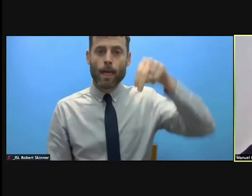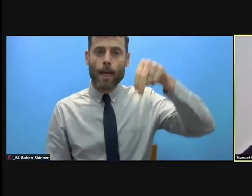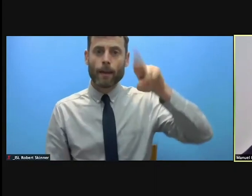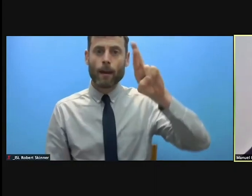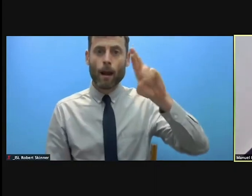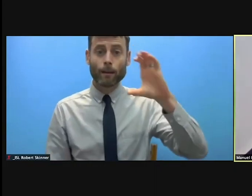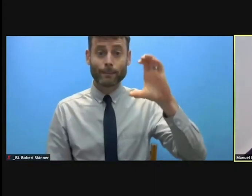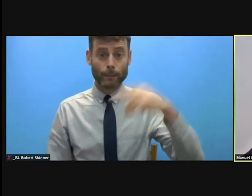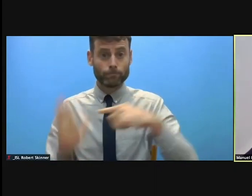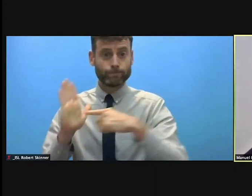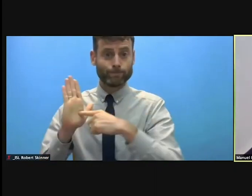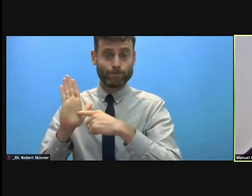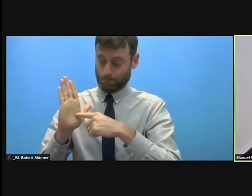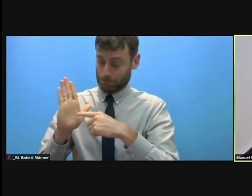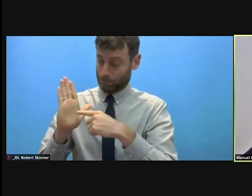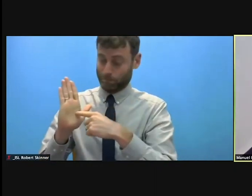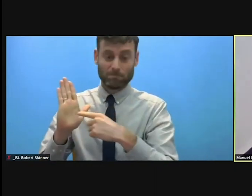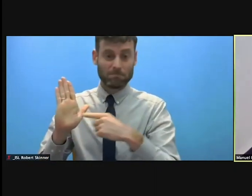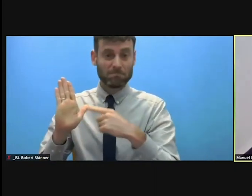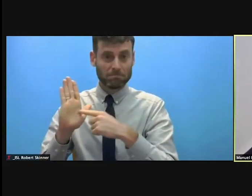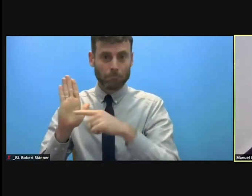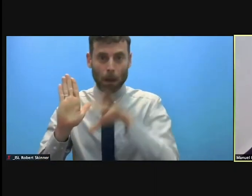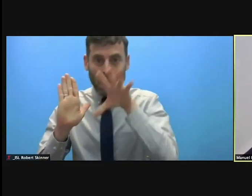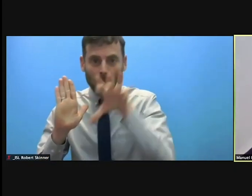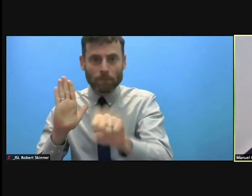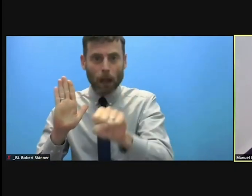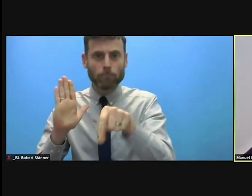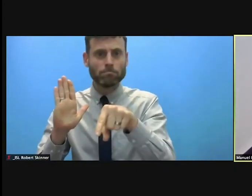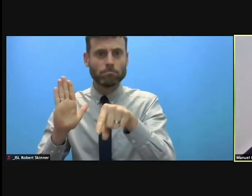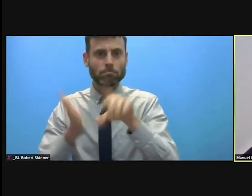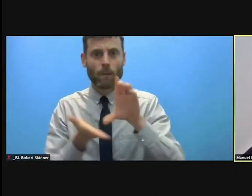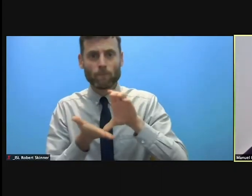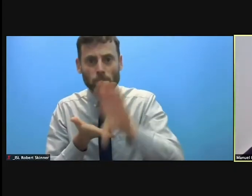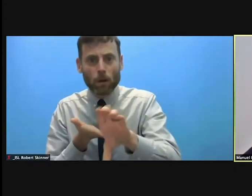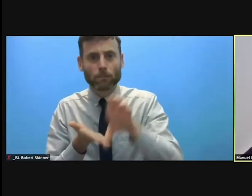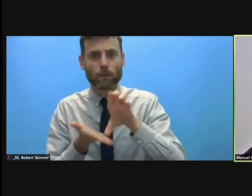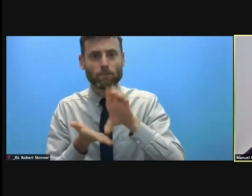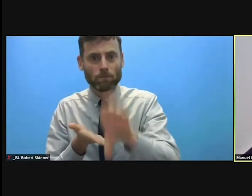emphasizes very much the financing of protection. For sure it's an important